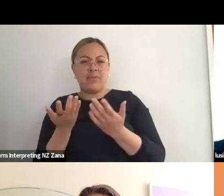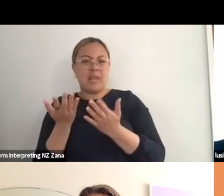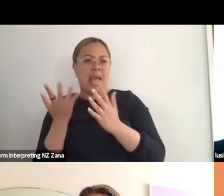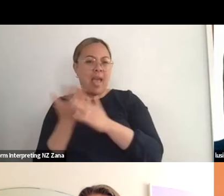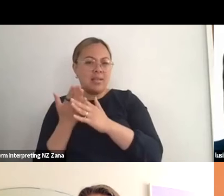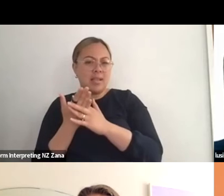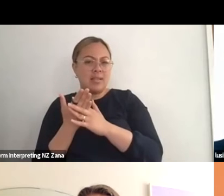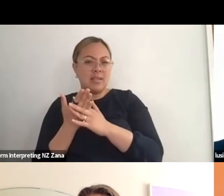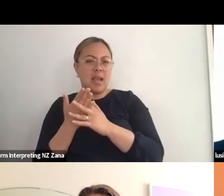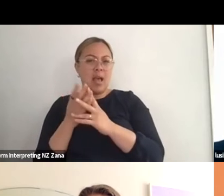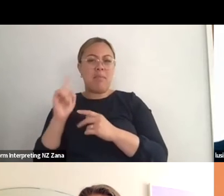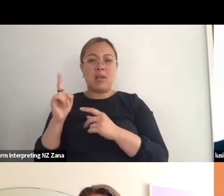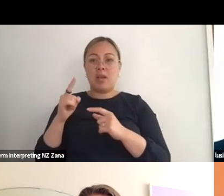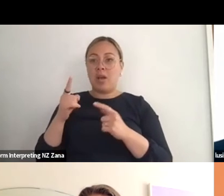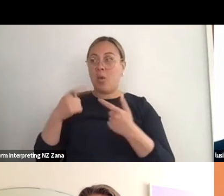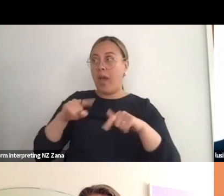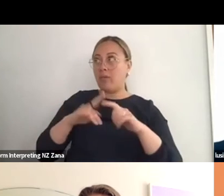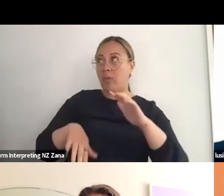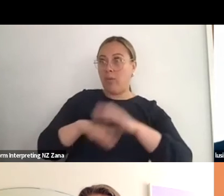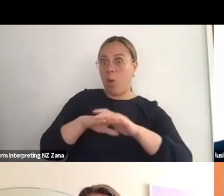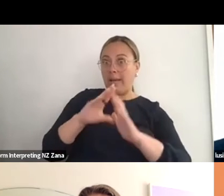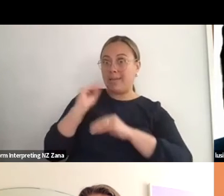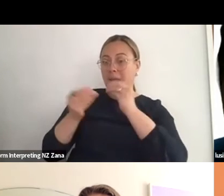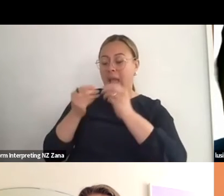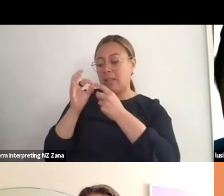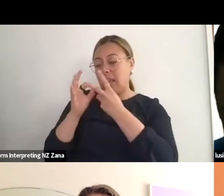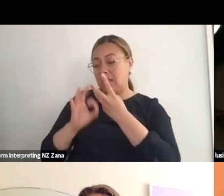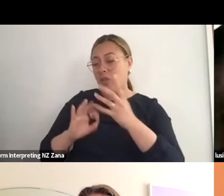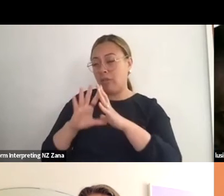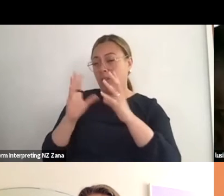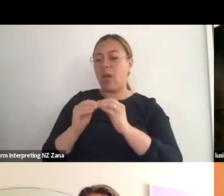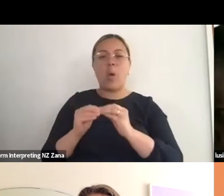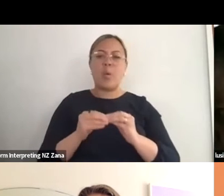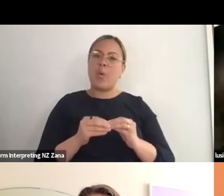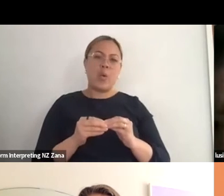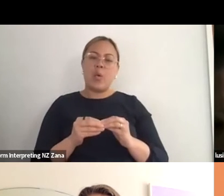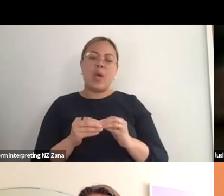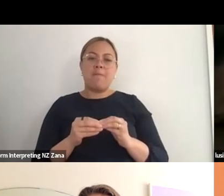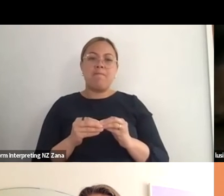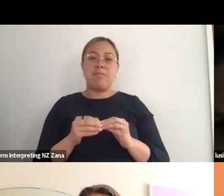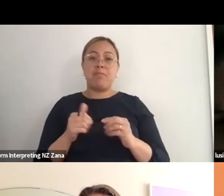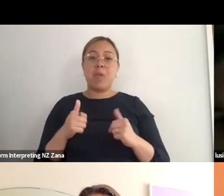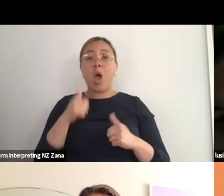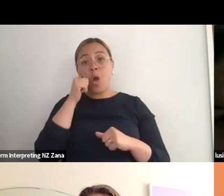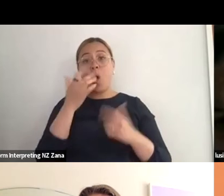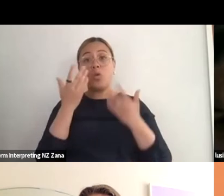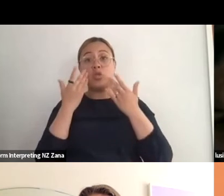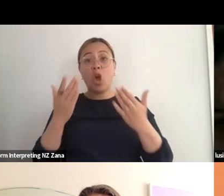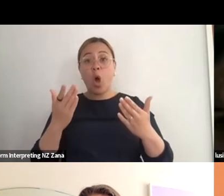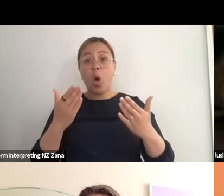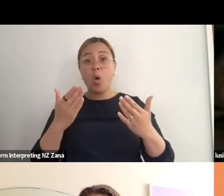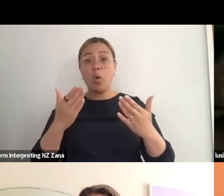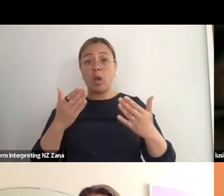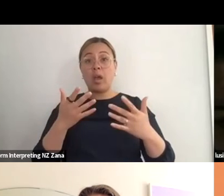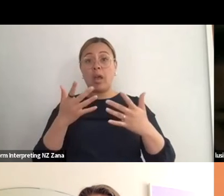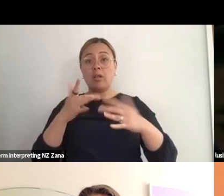no the show is on stage, you know. I know it's all on stage because I want everybody to be all on the